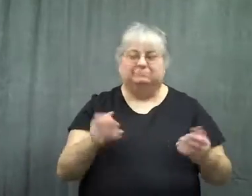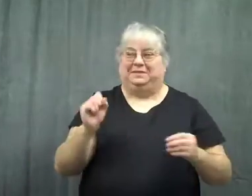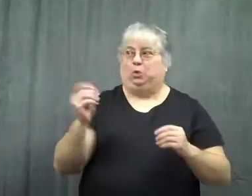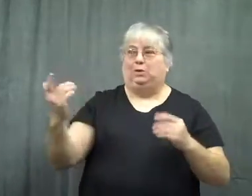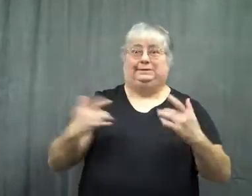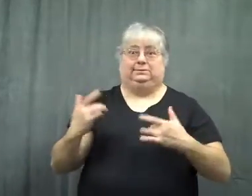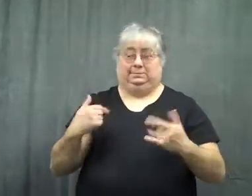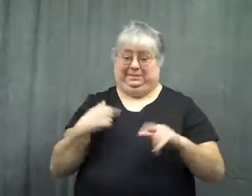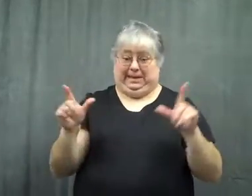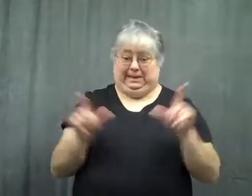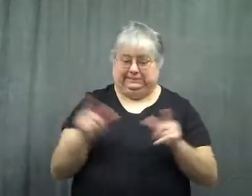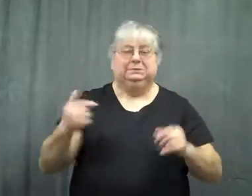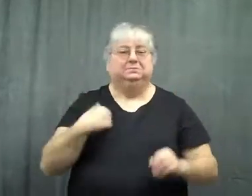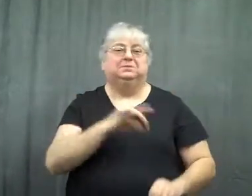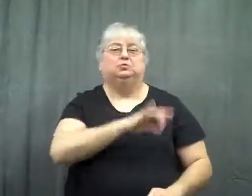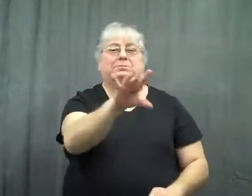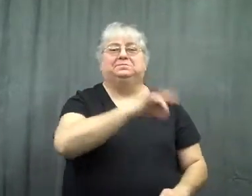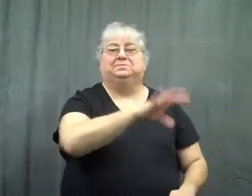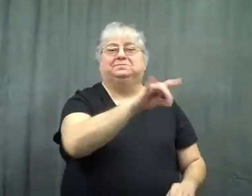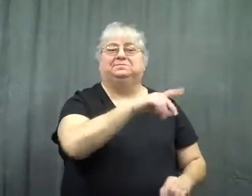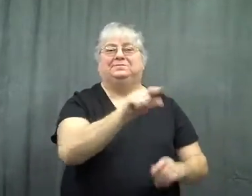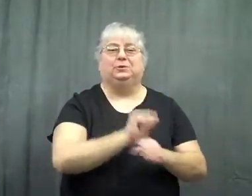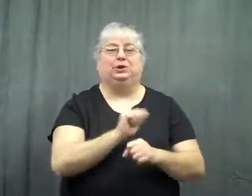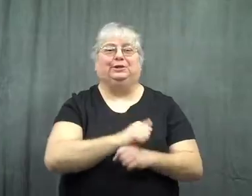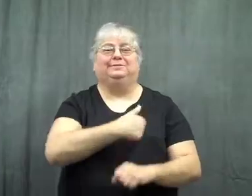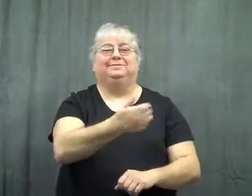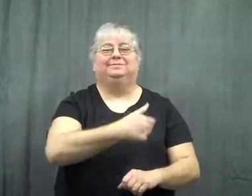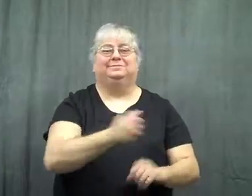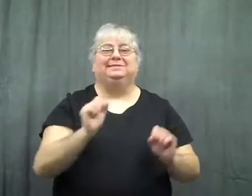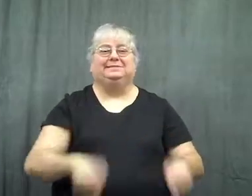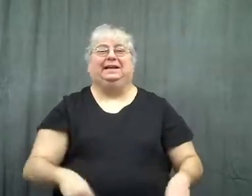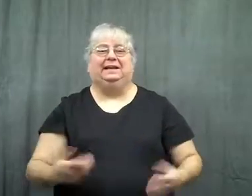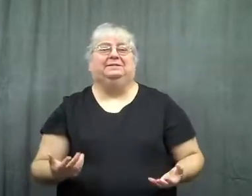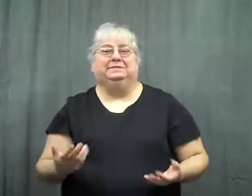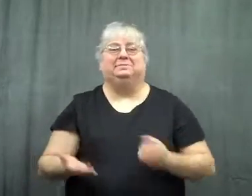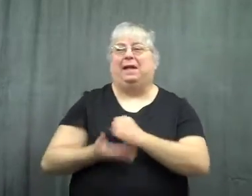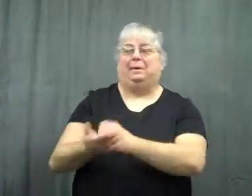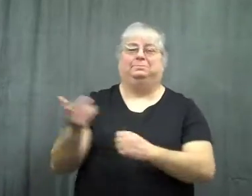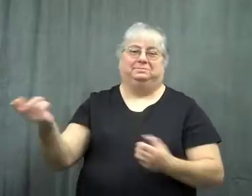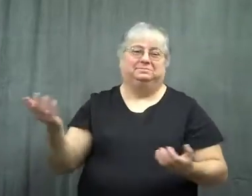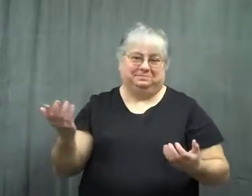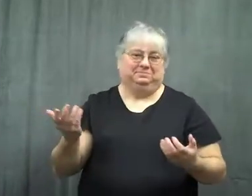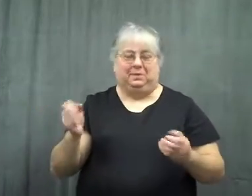So he was looking forward to me taking her to and from work.